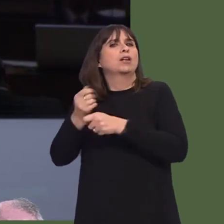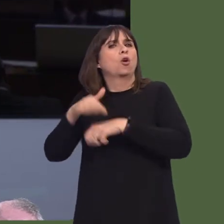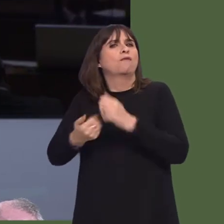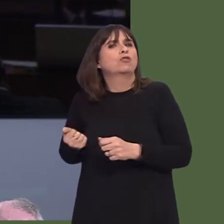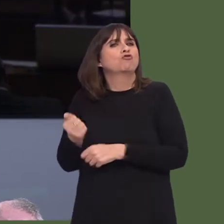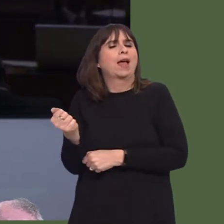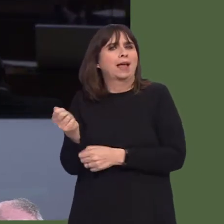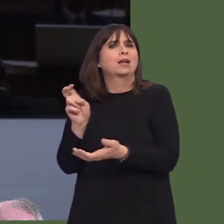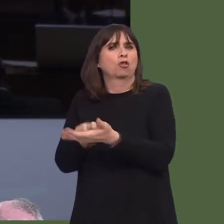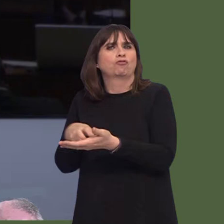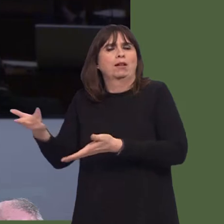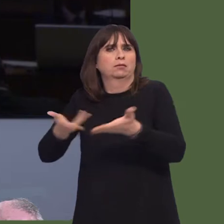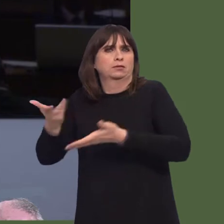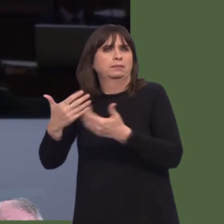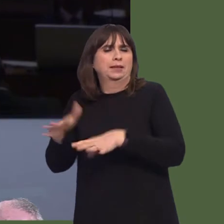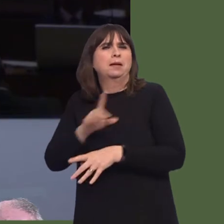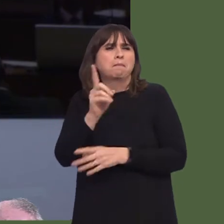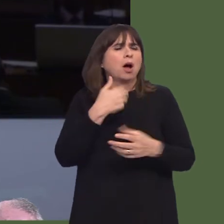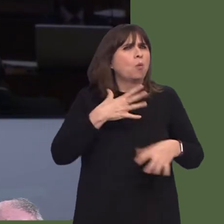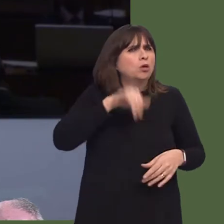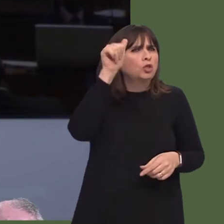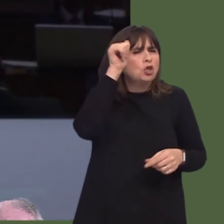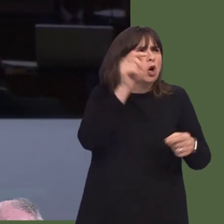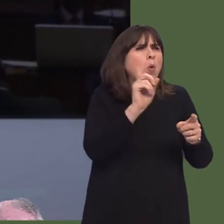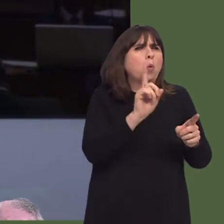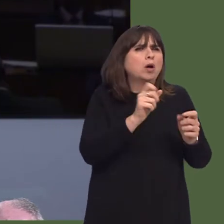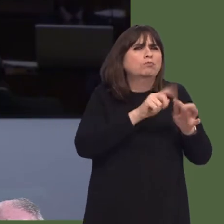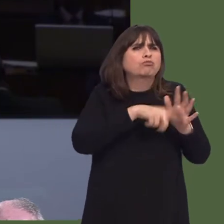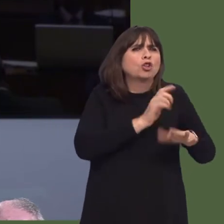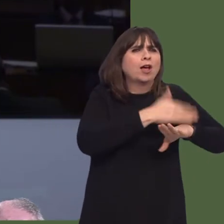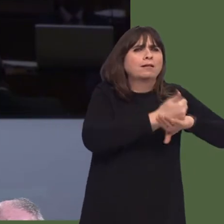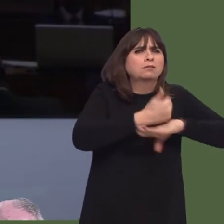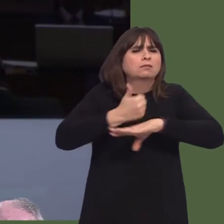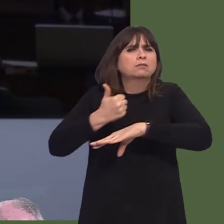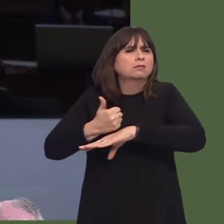I'm also aware that the health board has discussed options for the future development of Chepstow